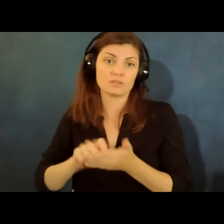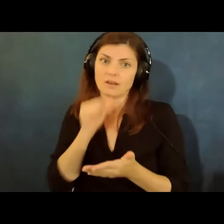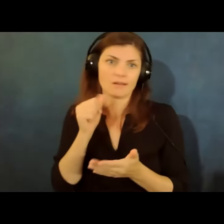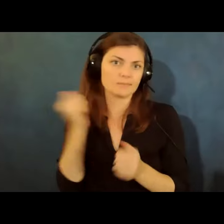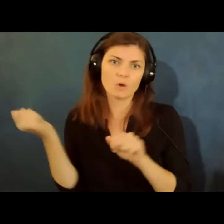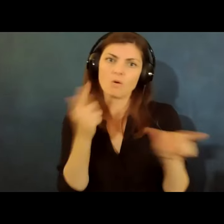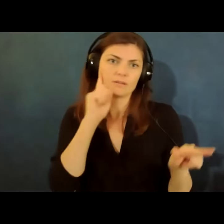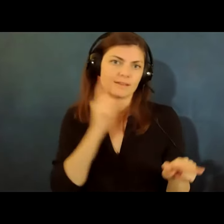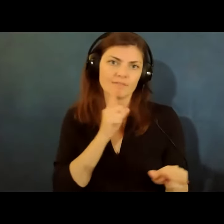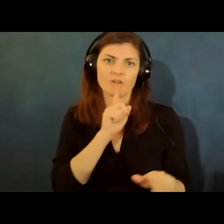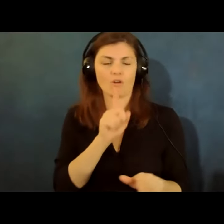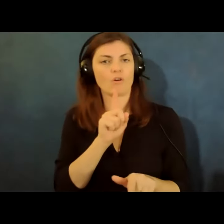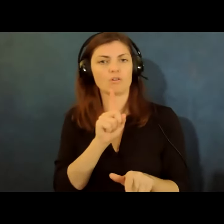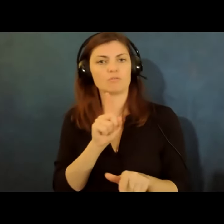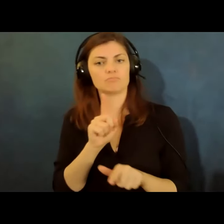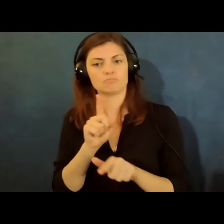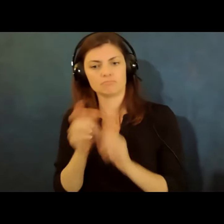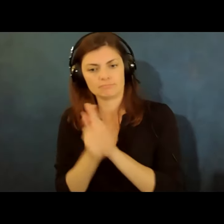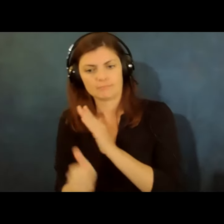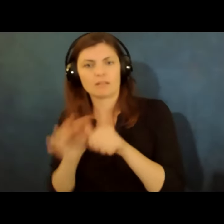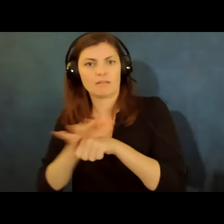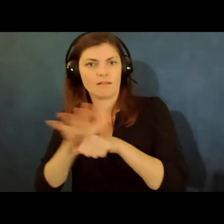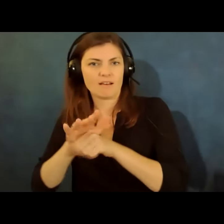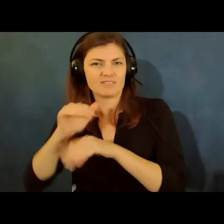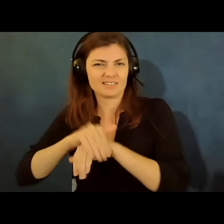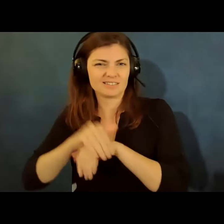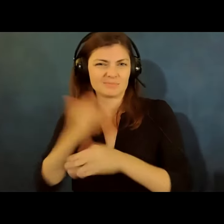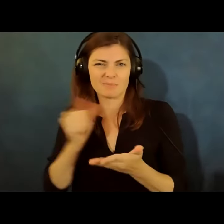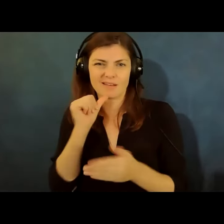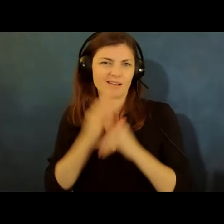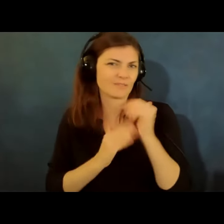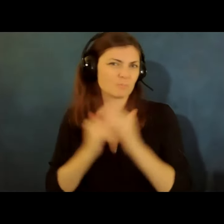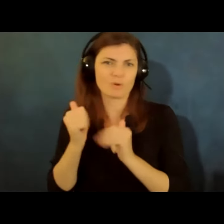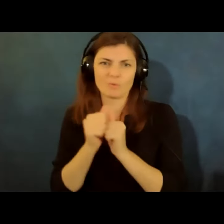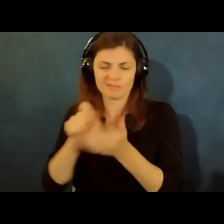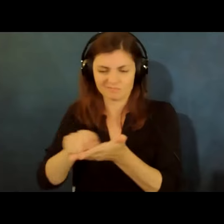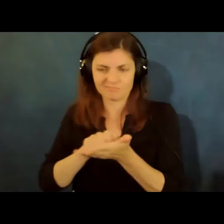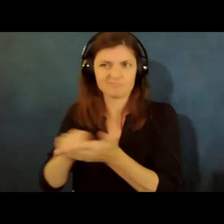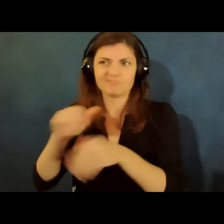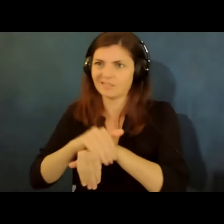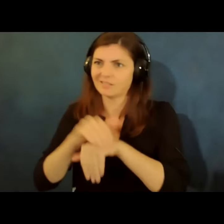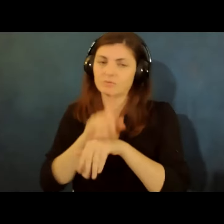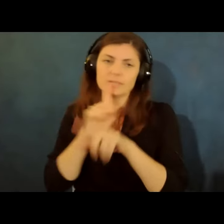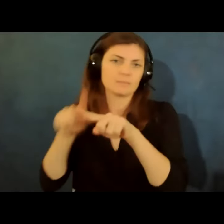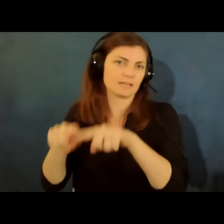is proficient enough in english that that's a comfortable interaction for them it really just depends on the nature of the communication